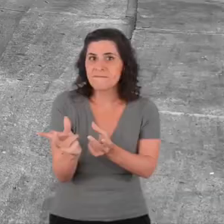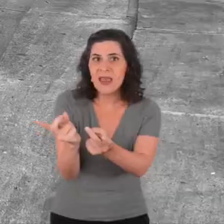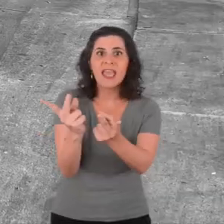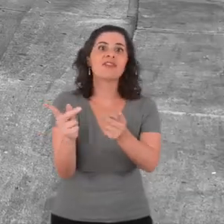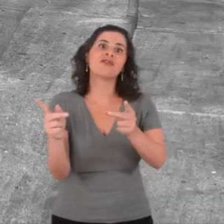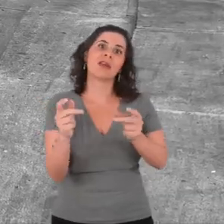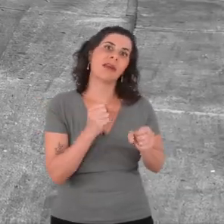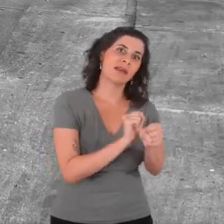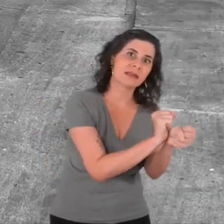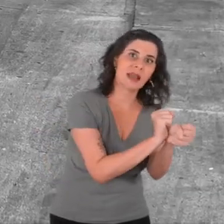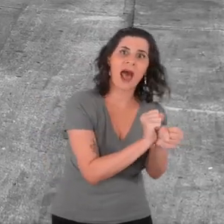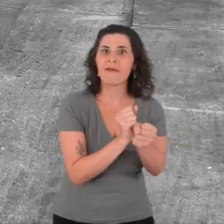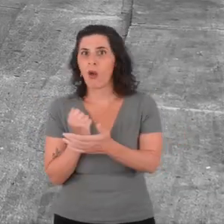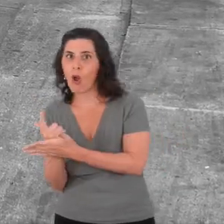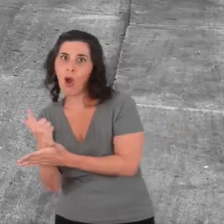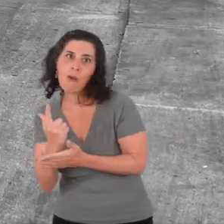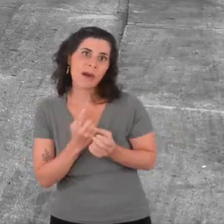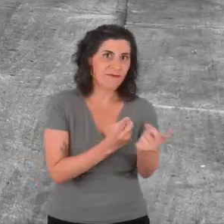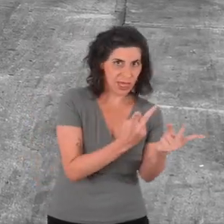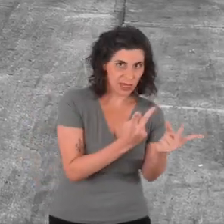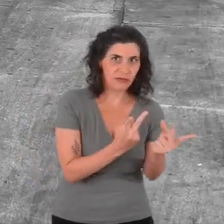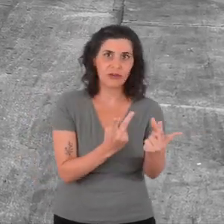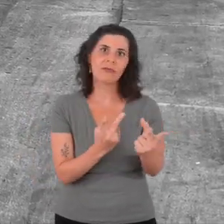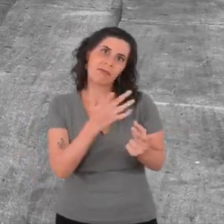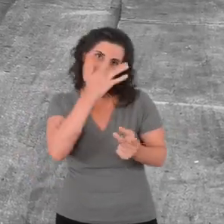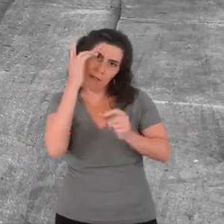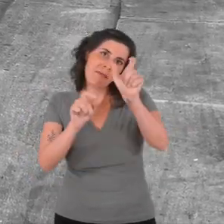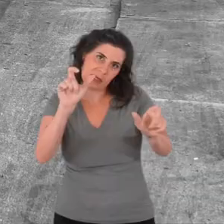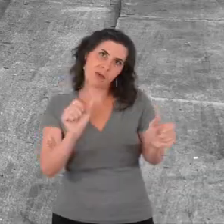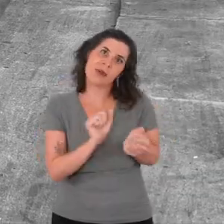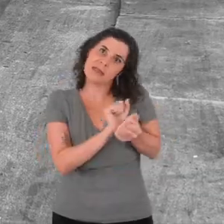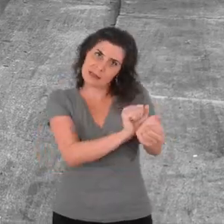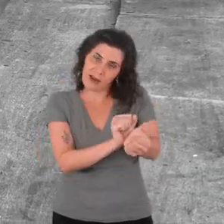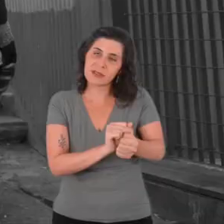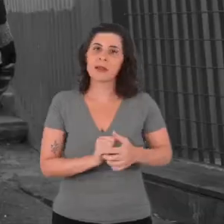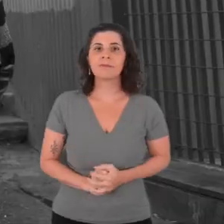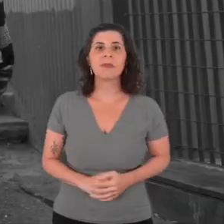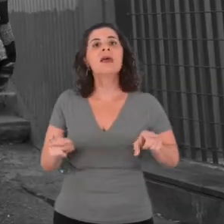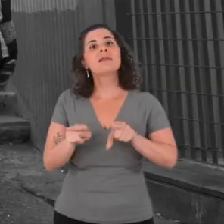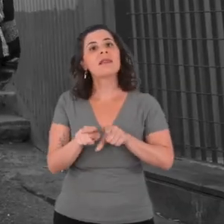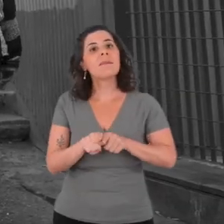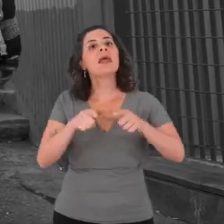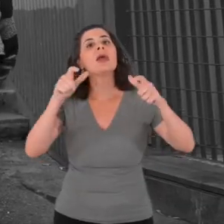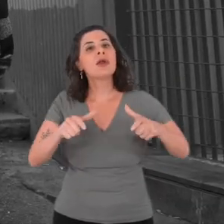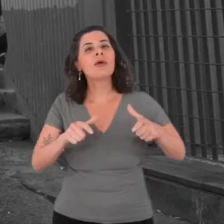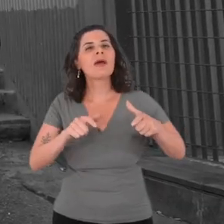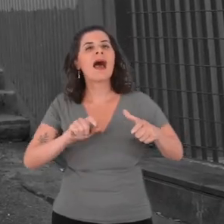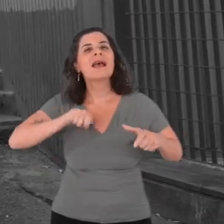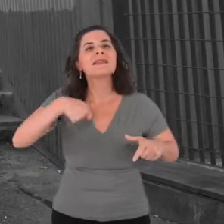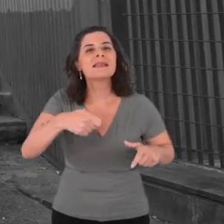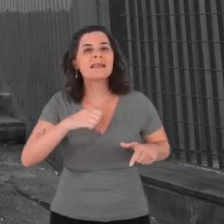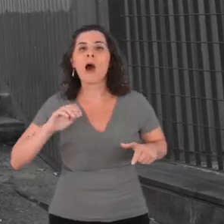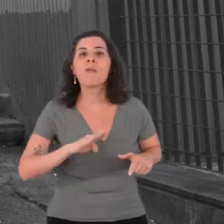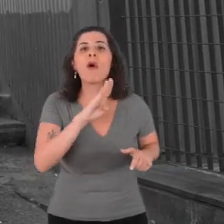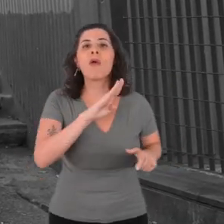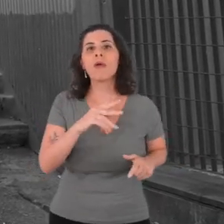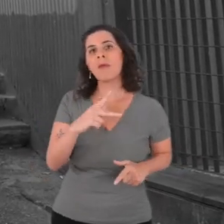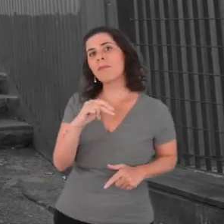buying and selling slaves. And it was also called Morro do Piques.